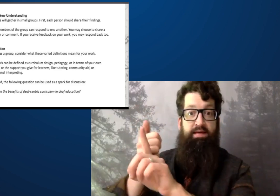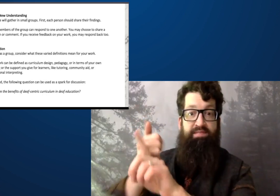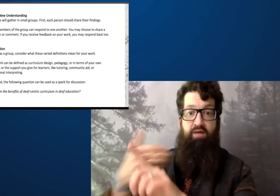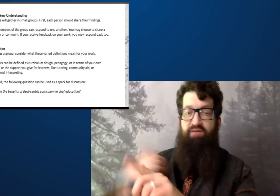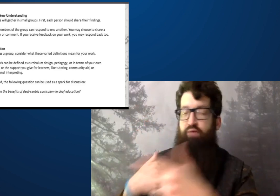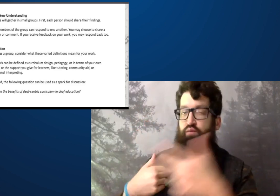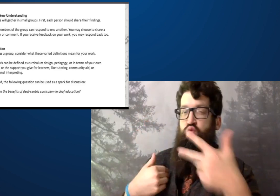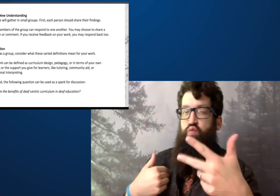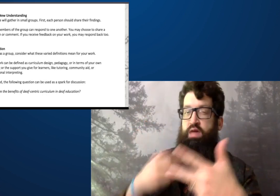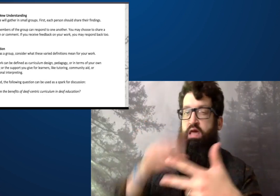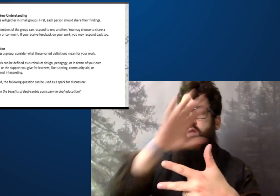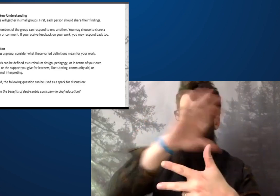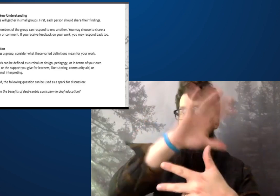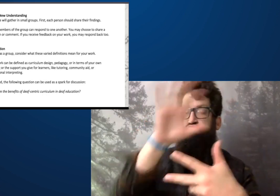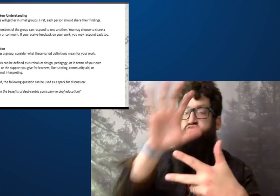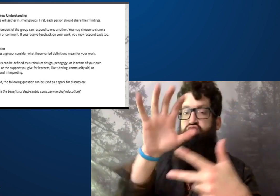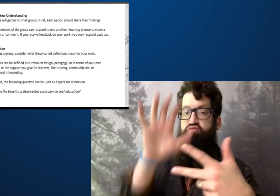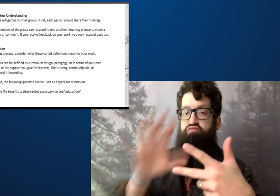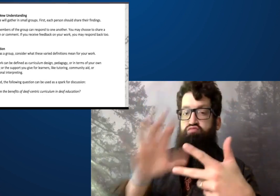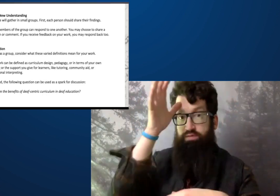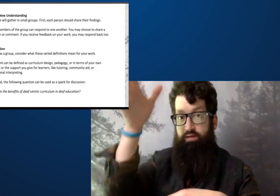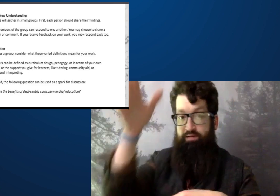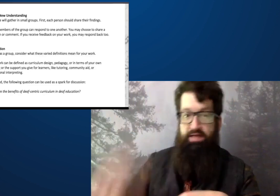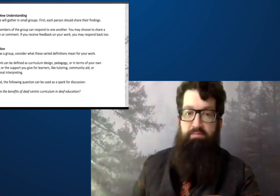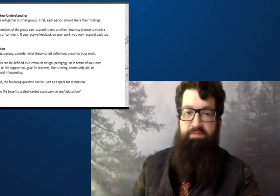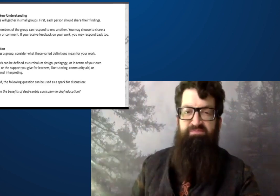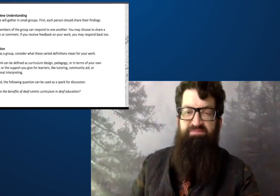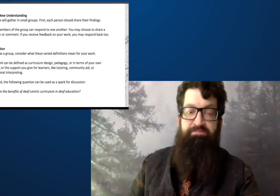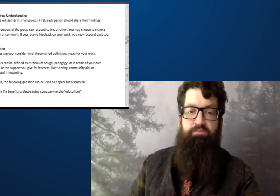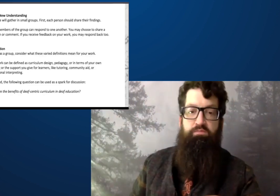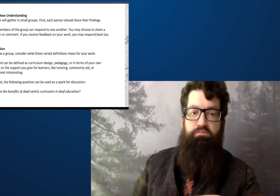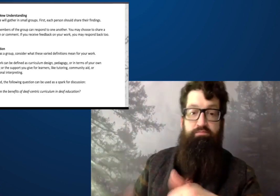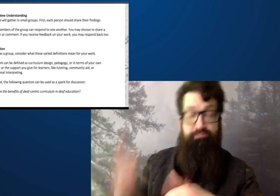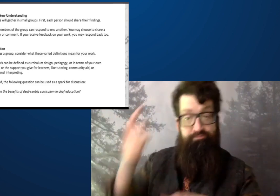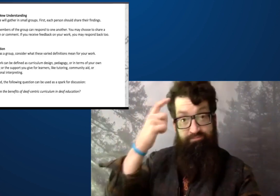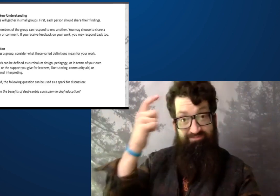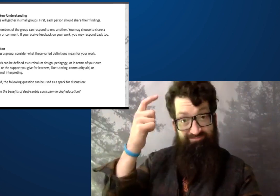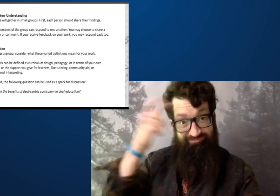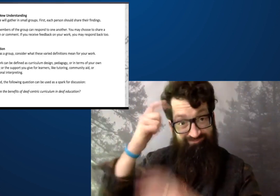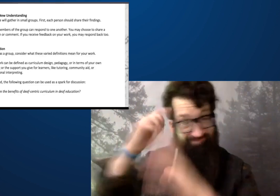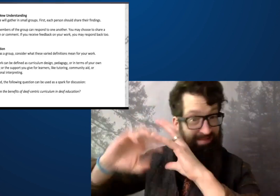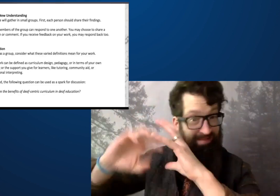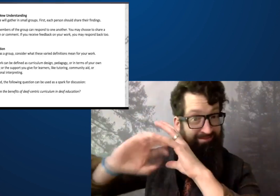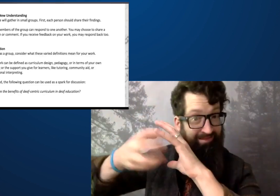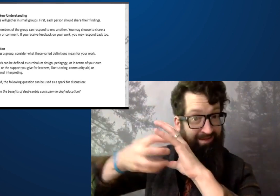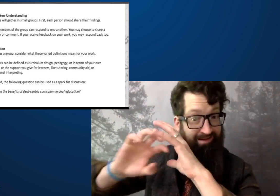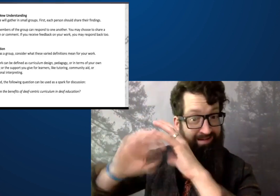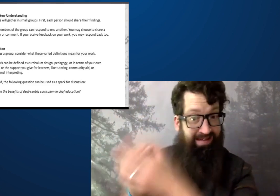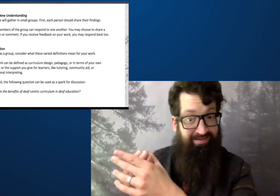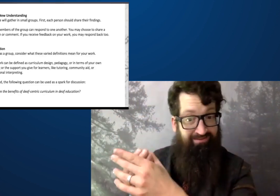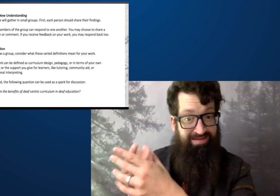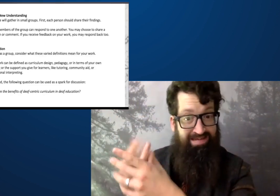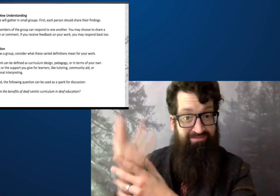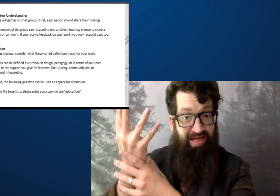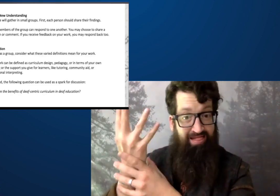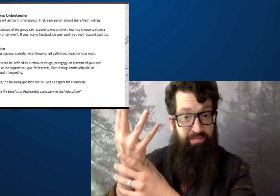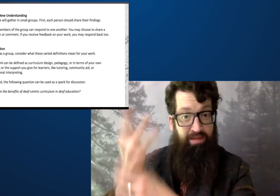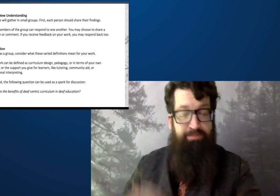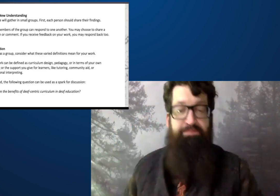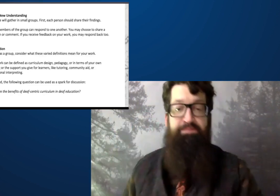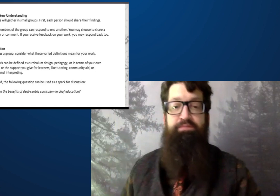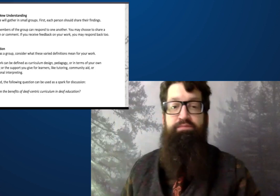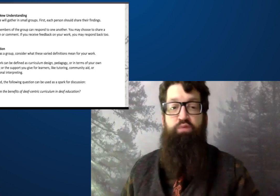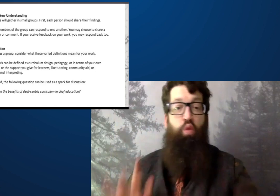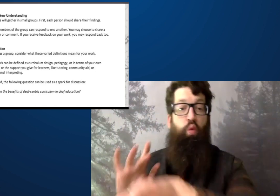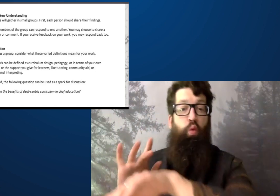Vagatsky has three main concepts cognitive development,